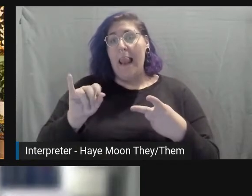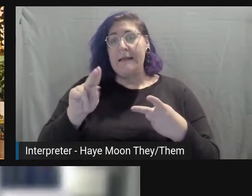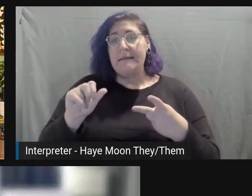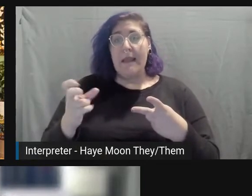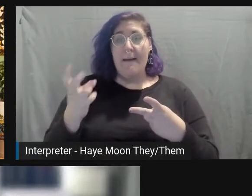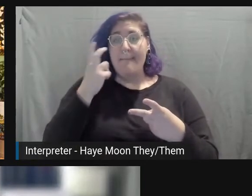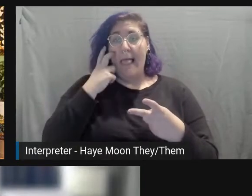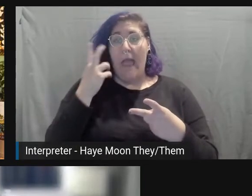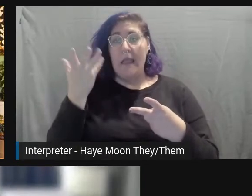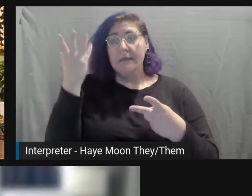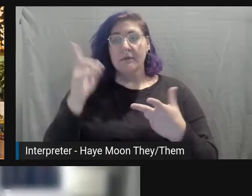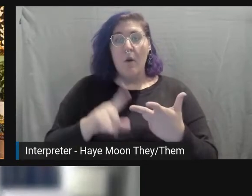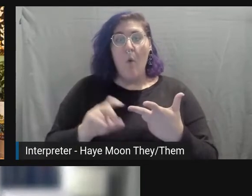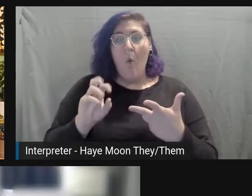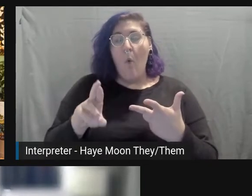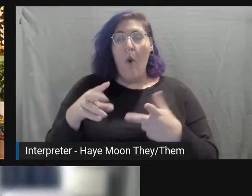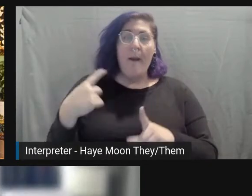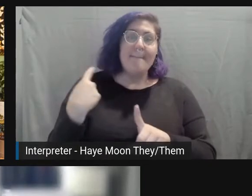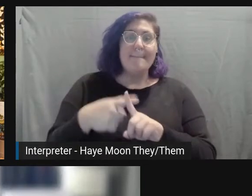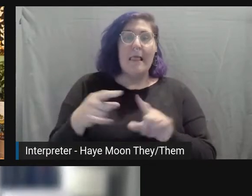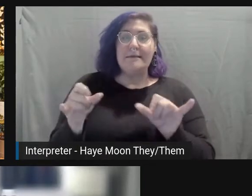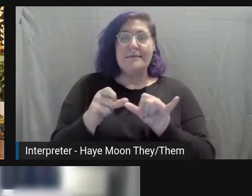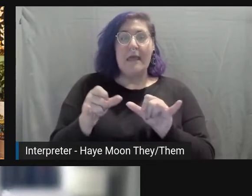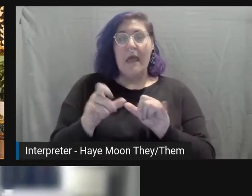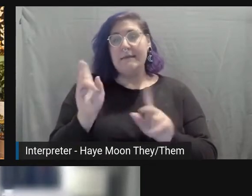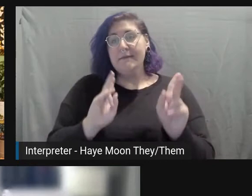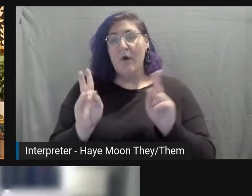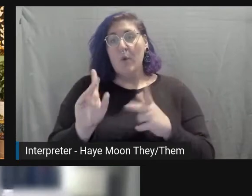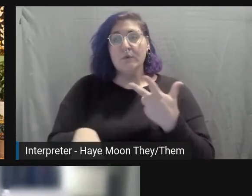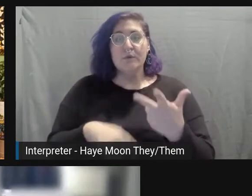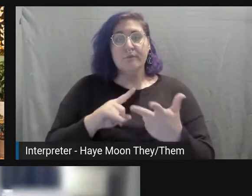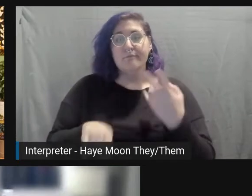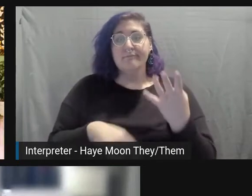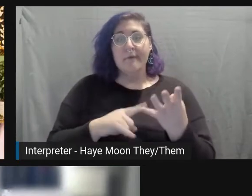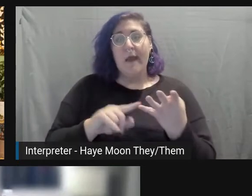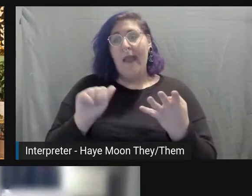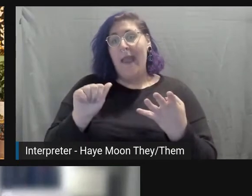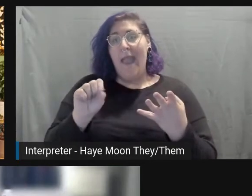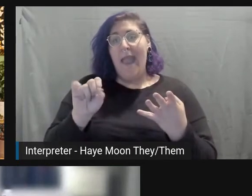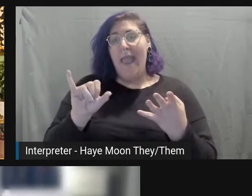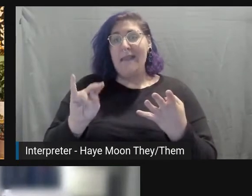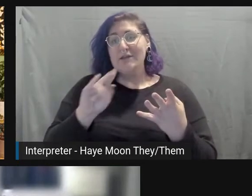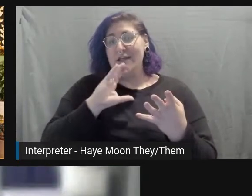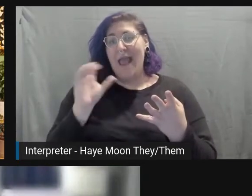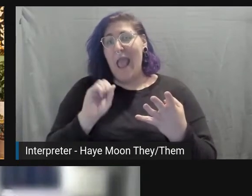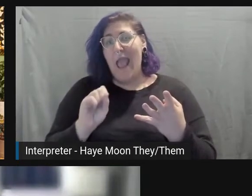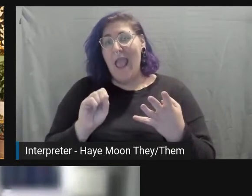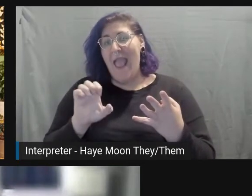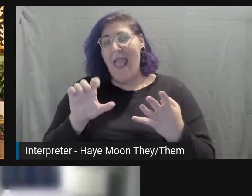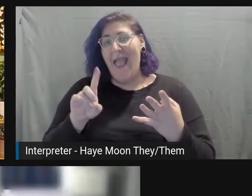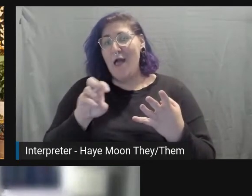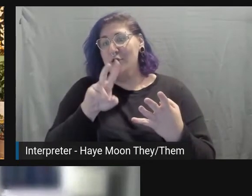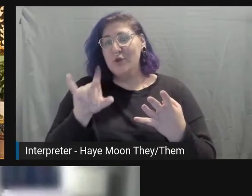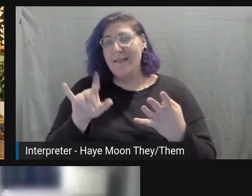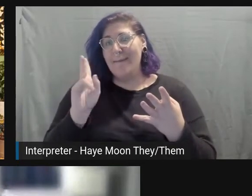or plus-size folks, or Asian elderly person and stuff like that.